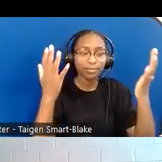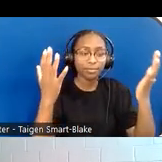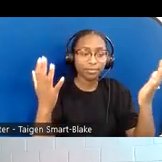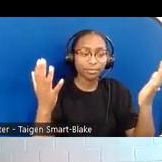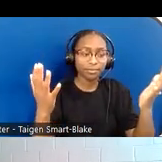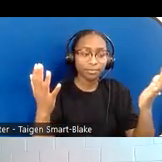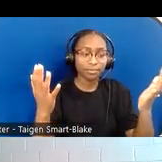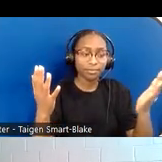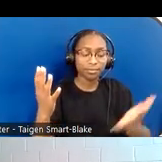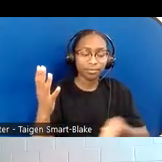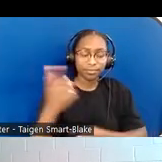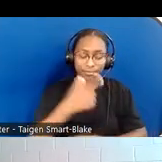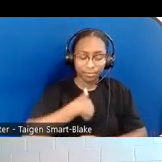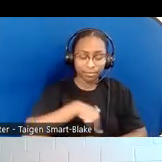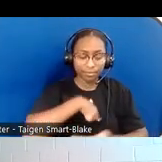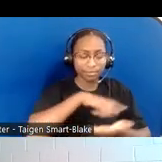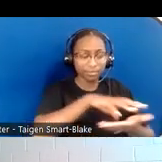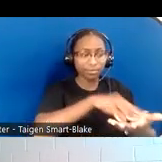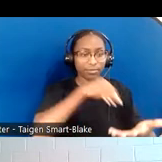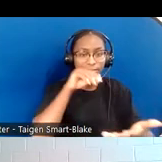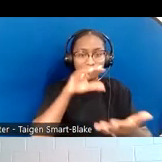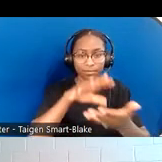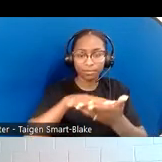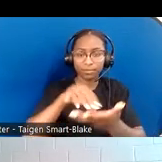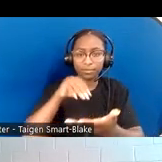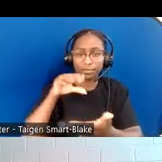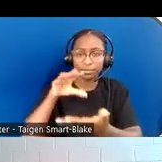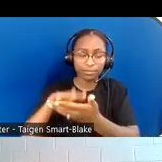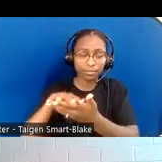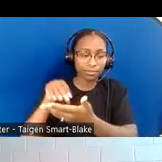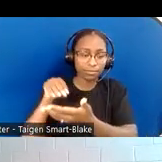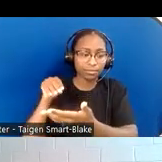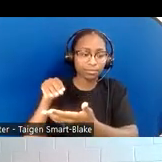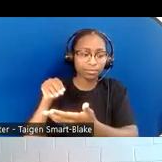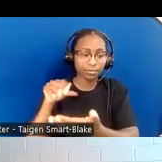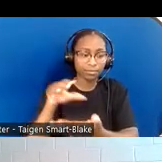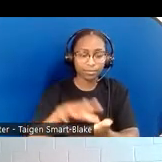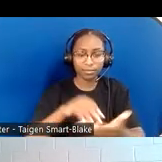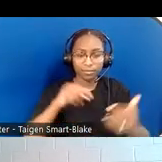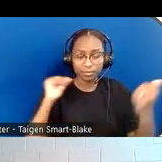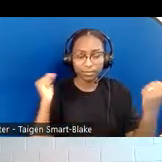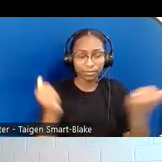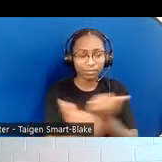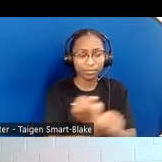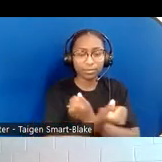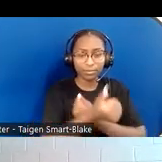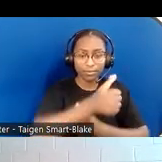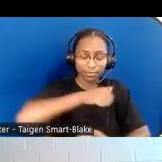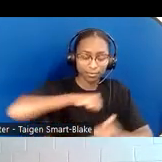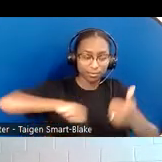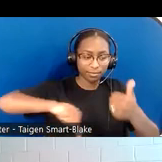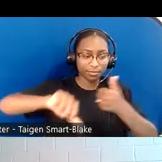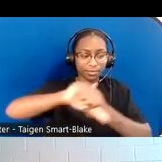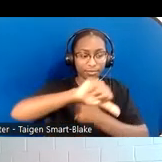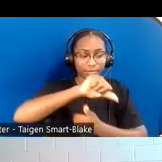Let us learn from one another Learn to love each other